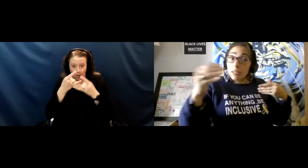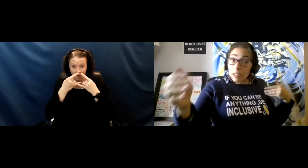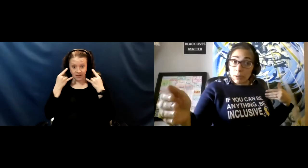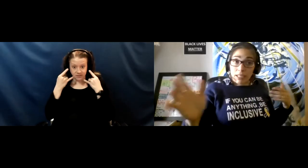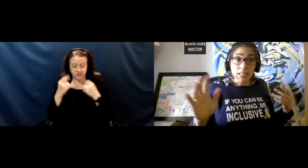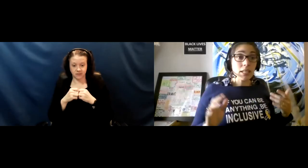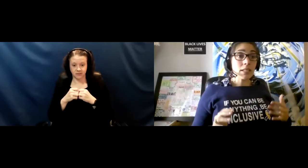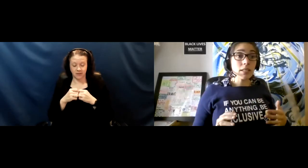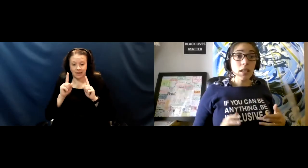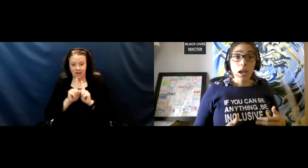keep our distance,